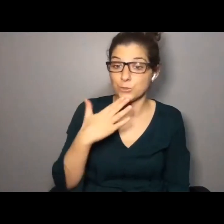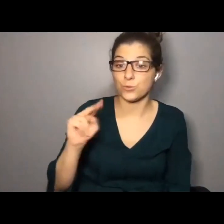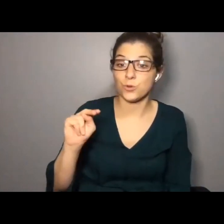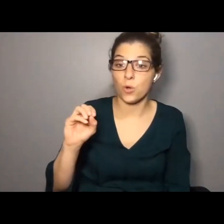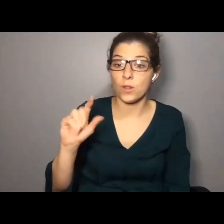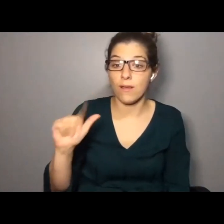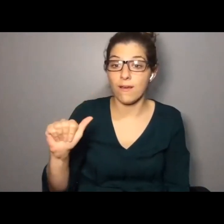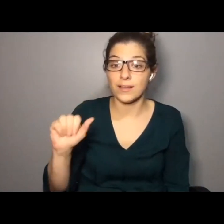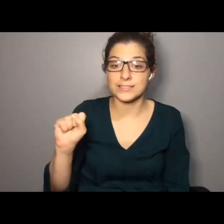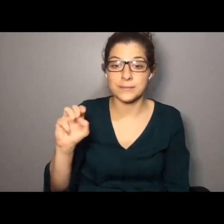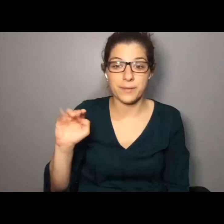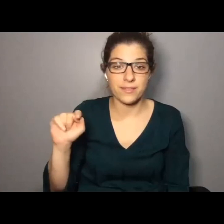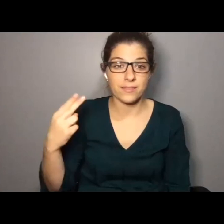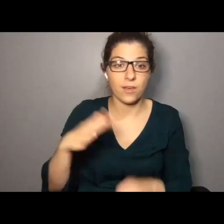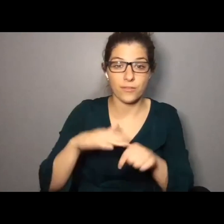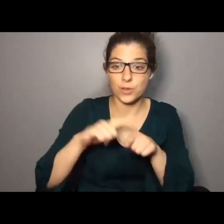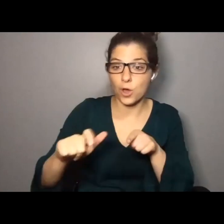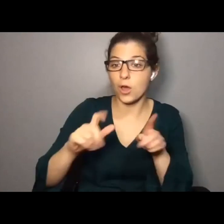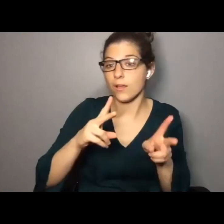to Nola Sporn Smith who has been here on the call dropping links